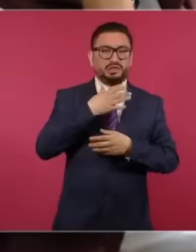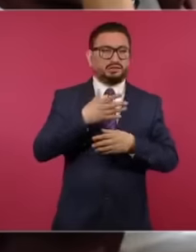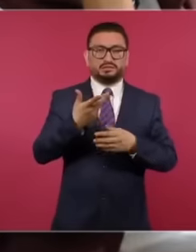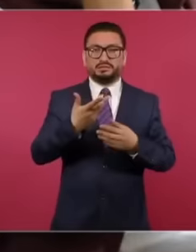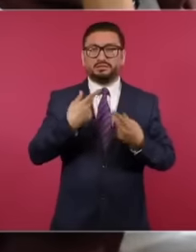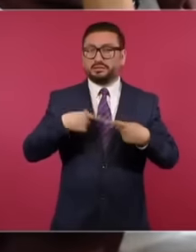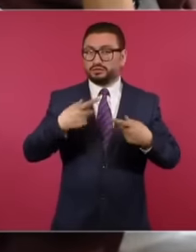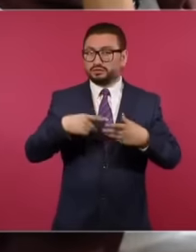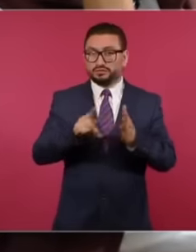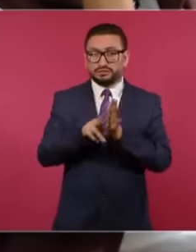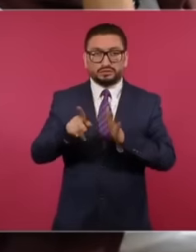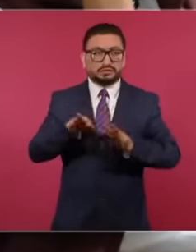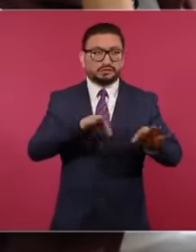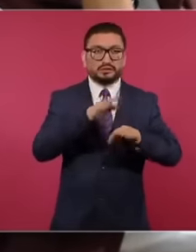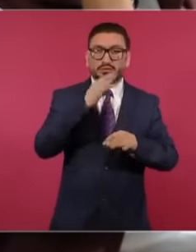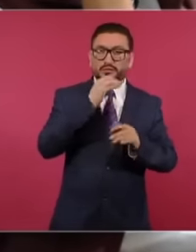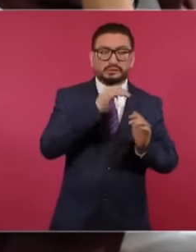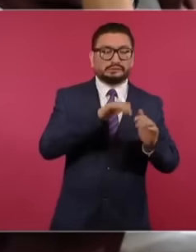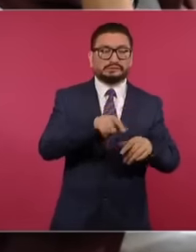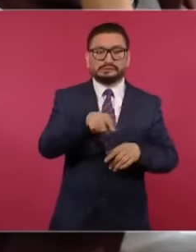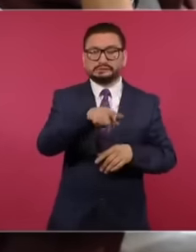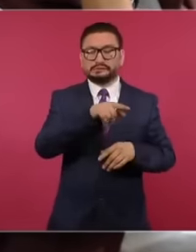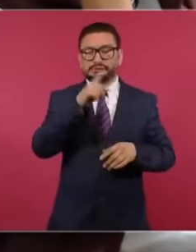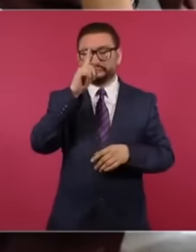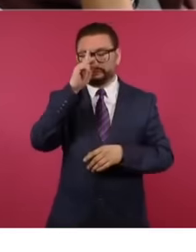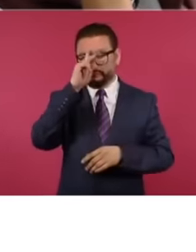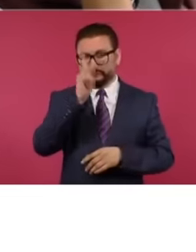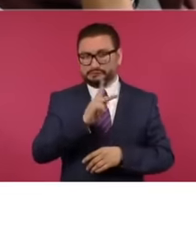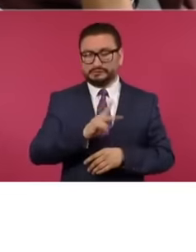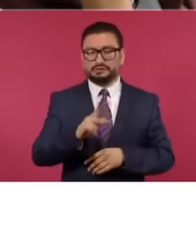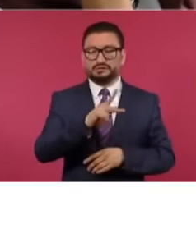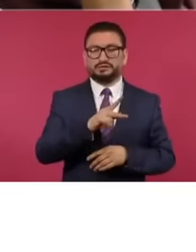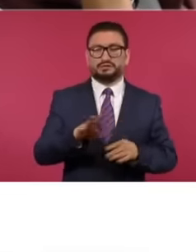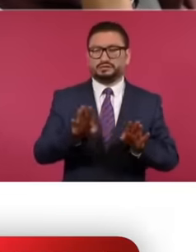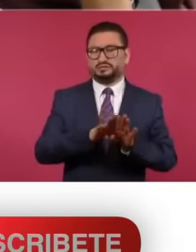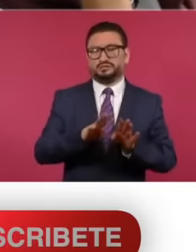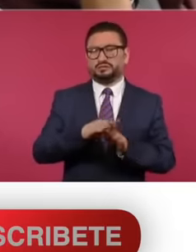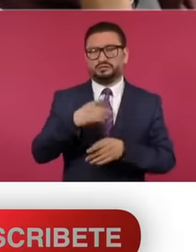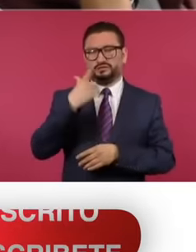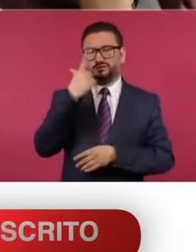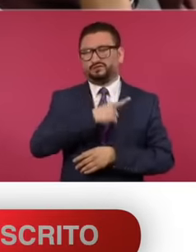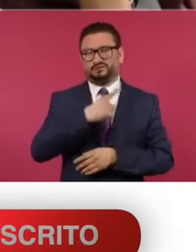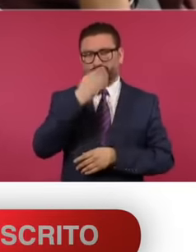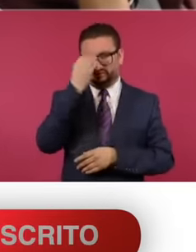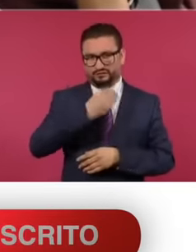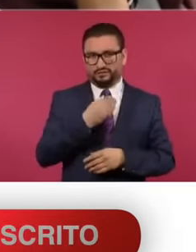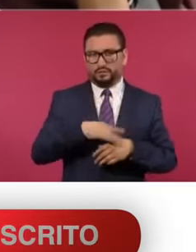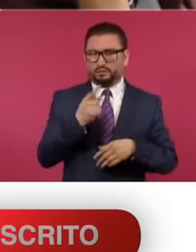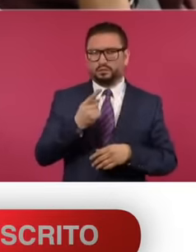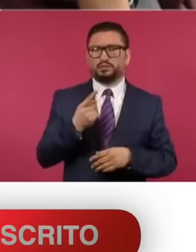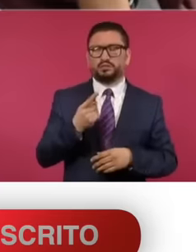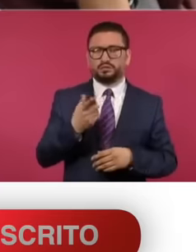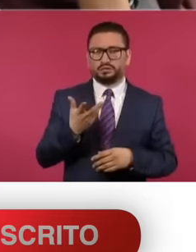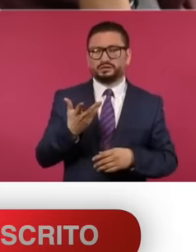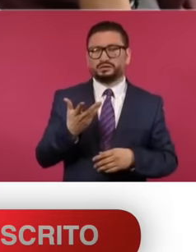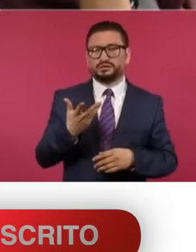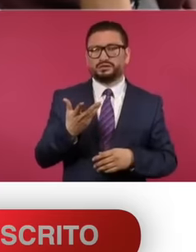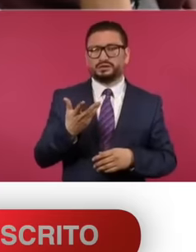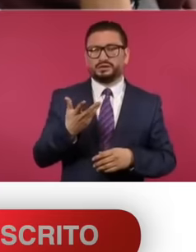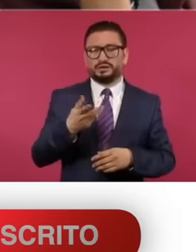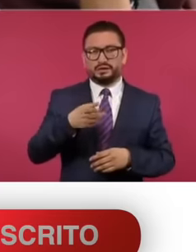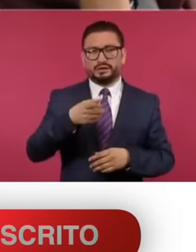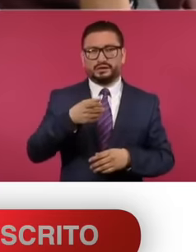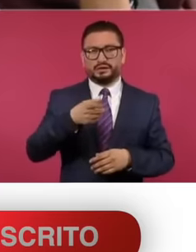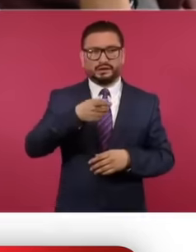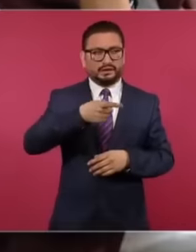to everyone and it seems to me that this circumstance is a disgrace because they sacrifice the the weakest link